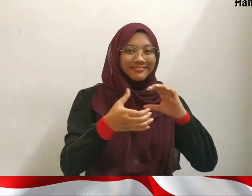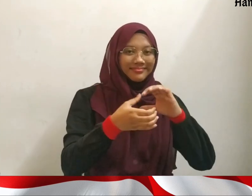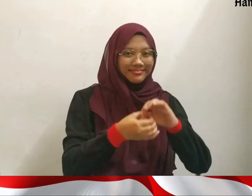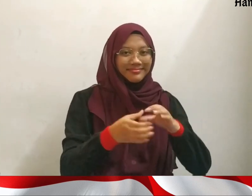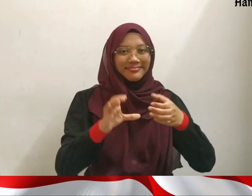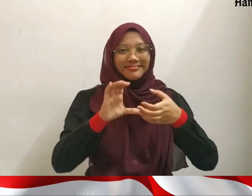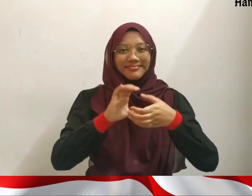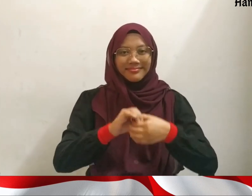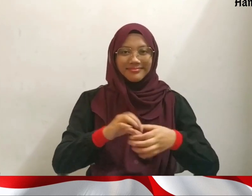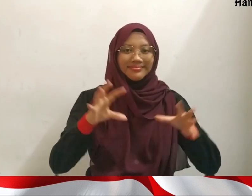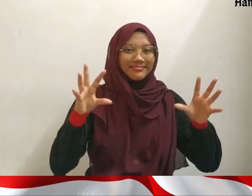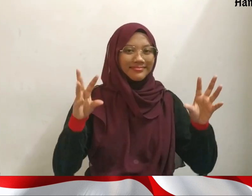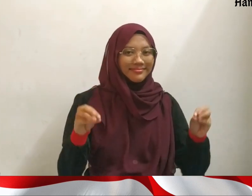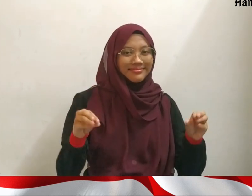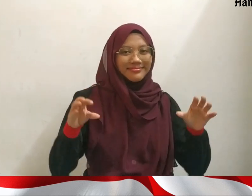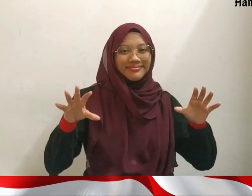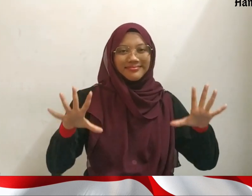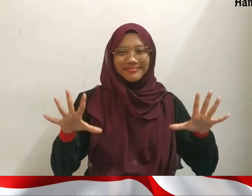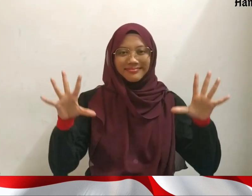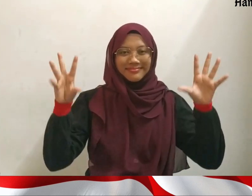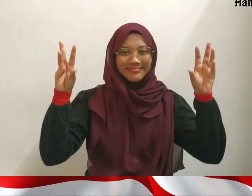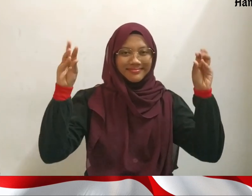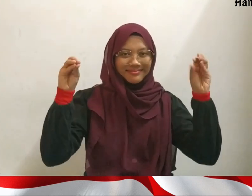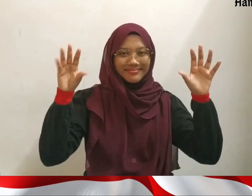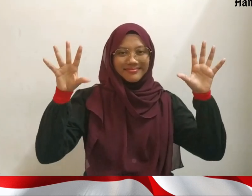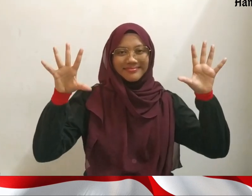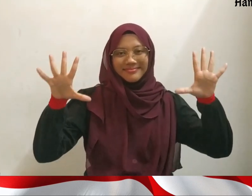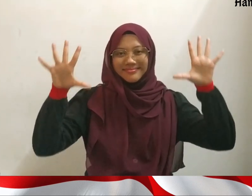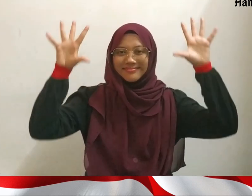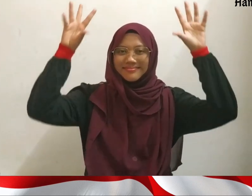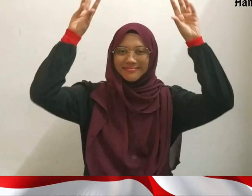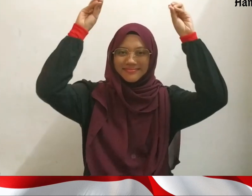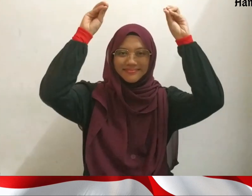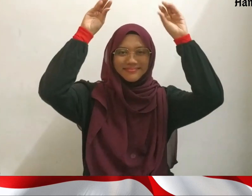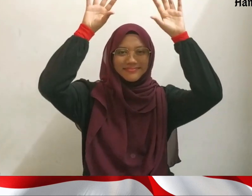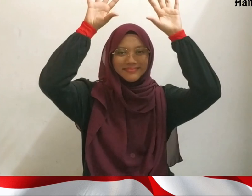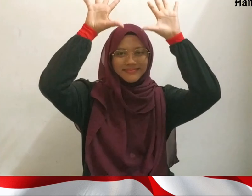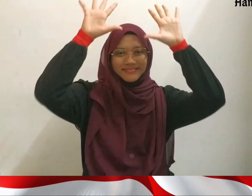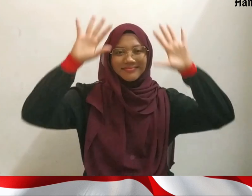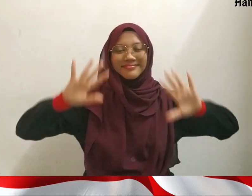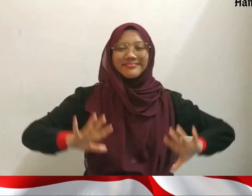Surrounded by infinite stars that twinkle